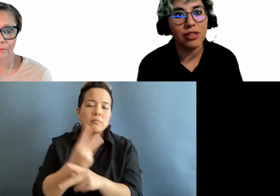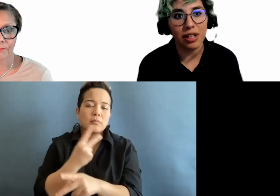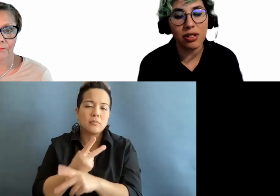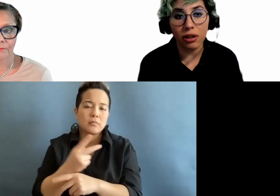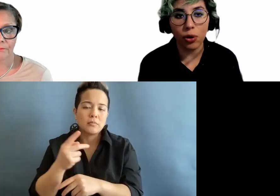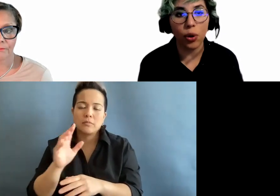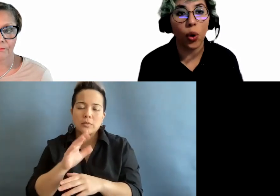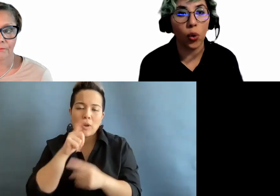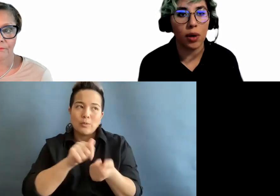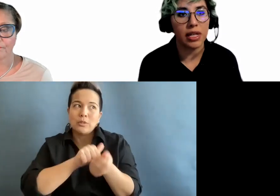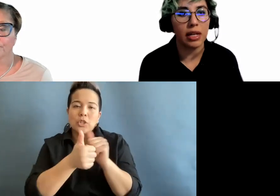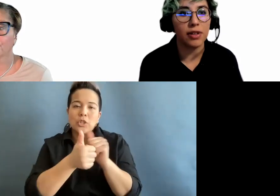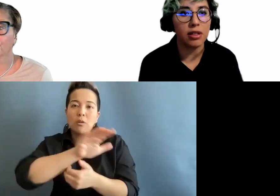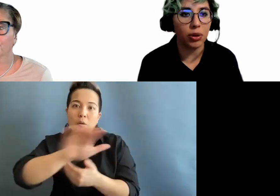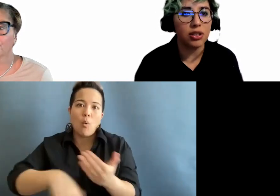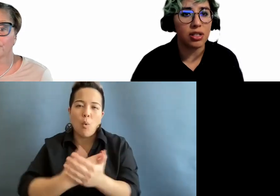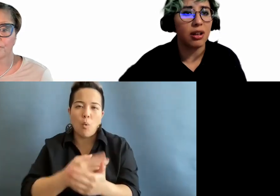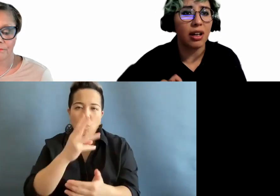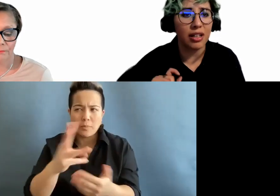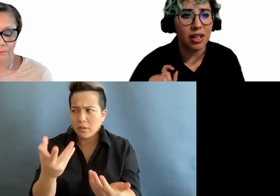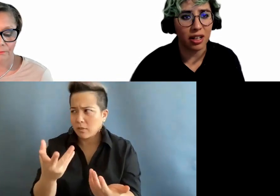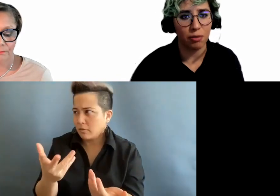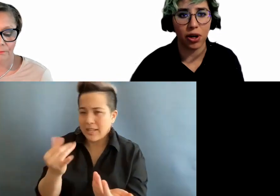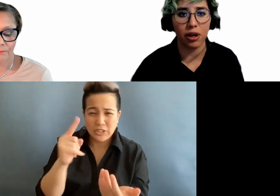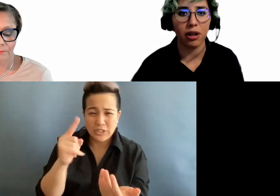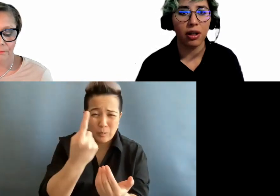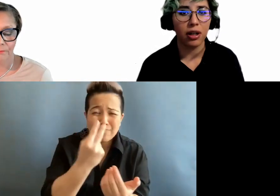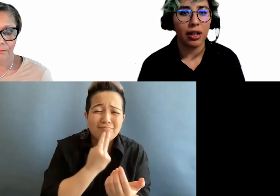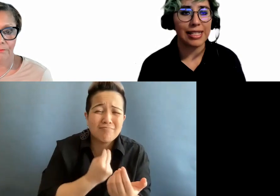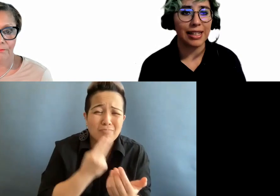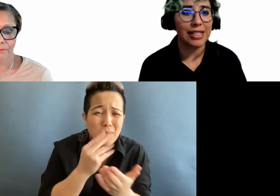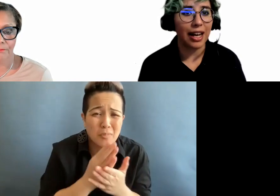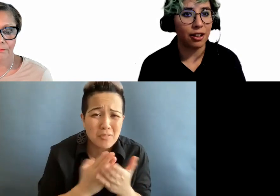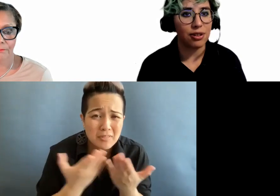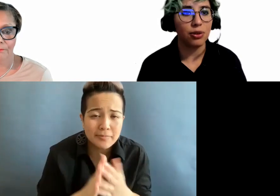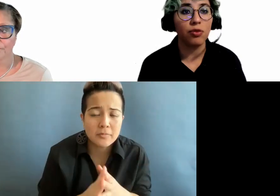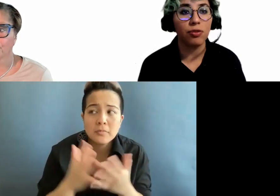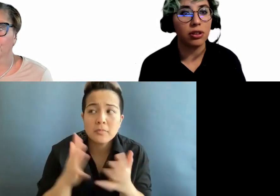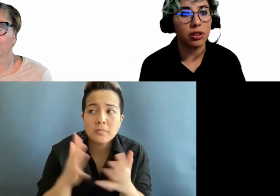change your whole website if it's only just a tiny part. Let's say the titles don't function